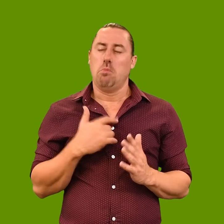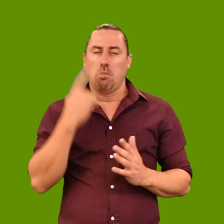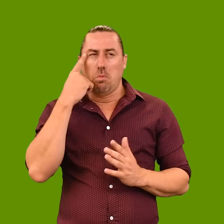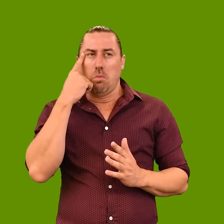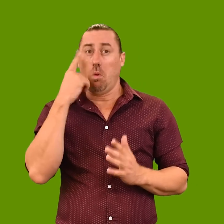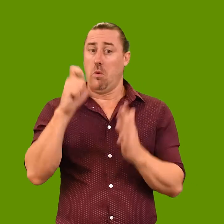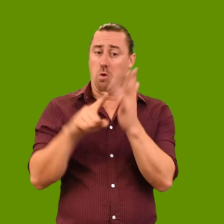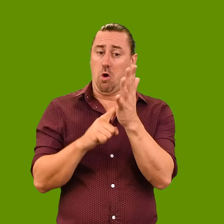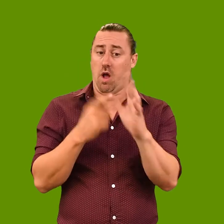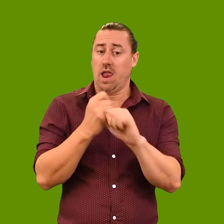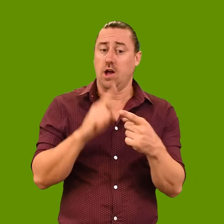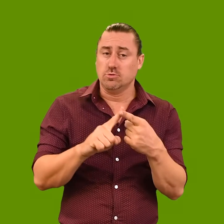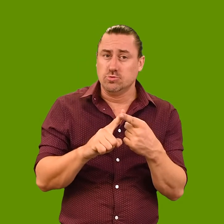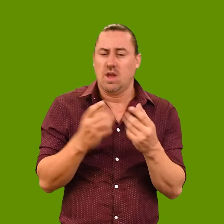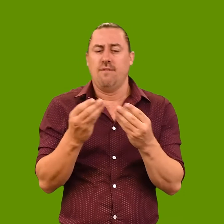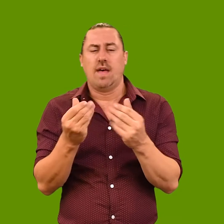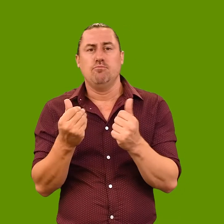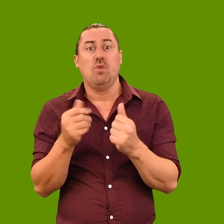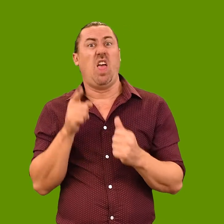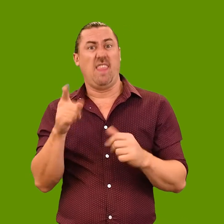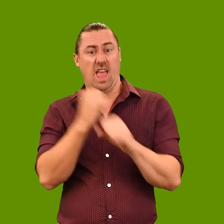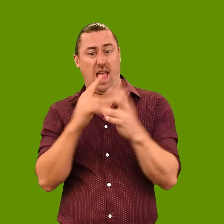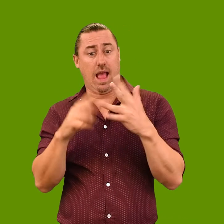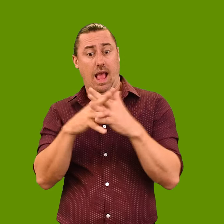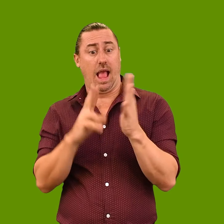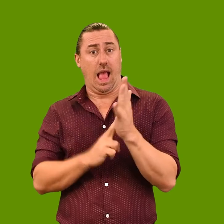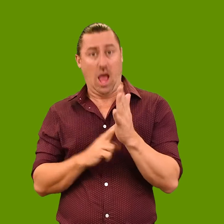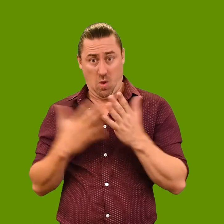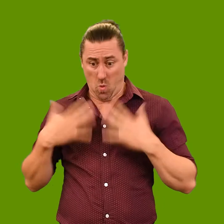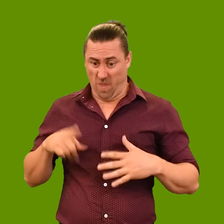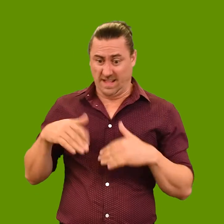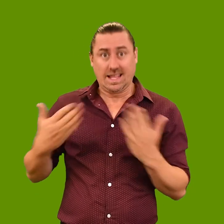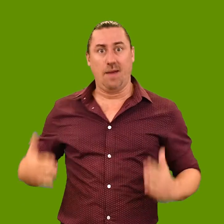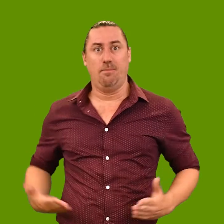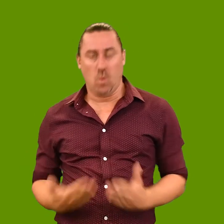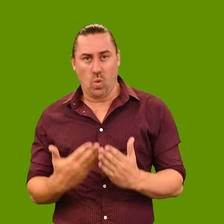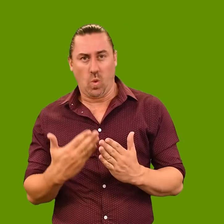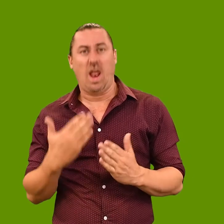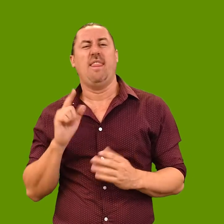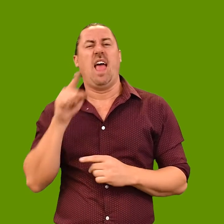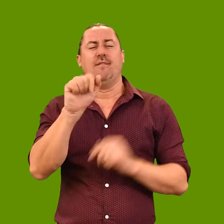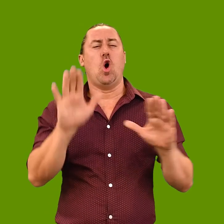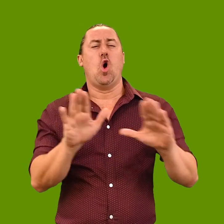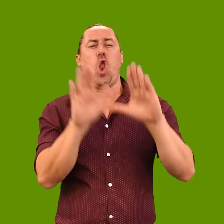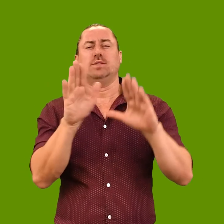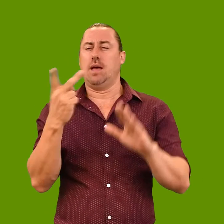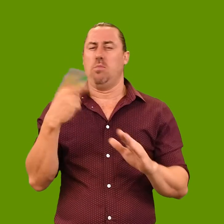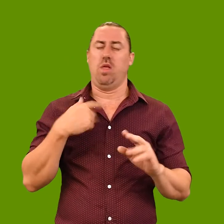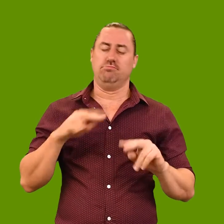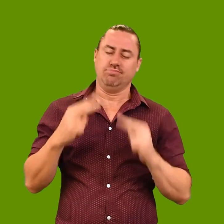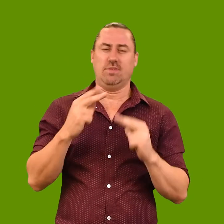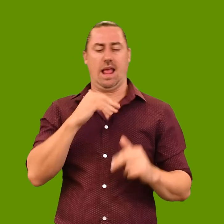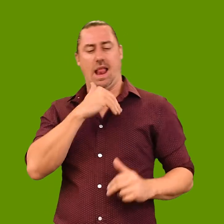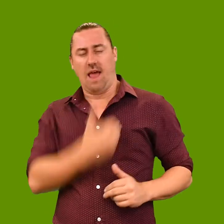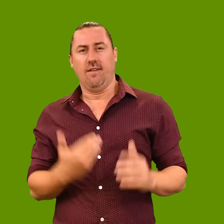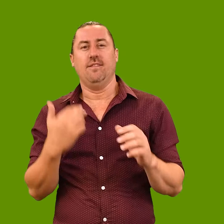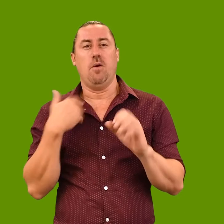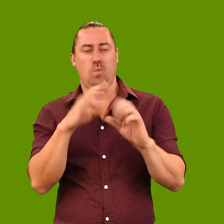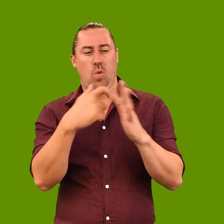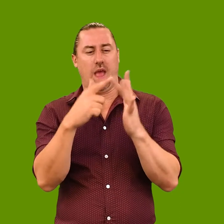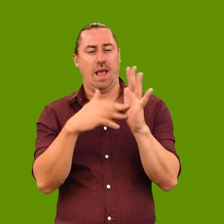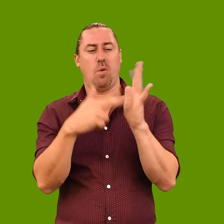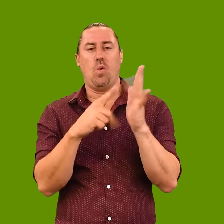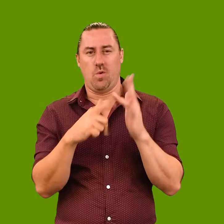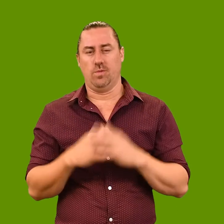I began using collage and included pieces of fabric from the gown Sunshine wore at the birth and a kimono from a memorable holiday when we were falling in love.